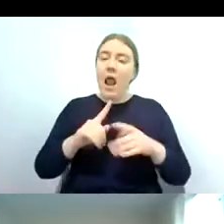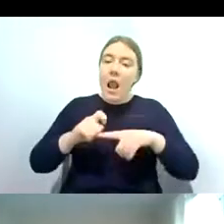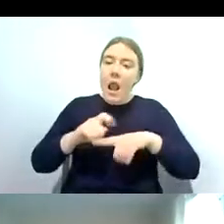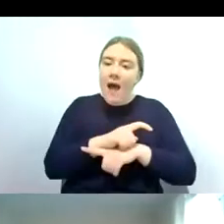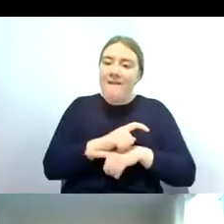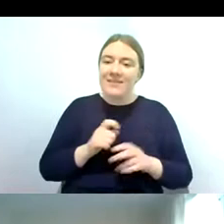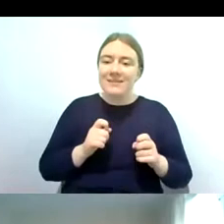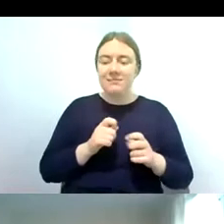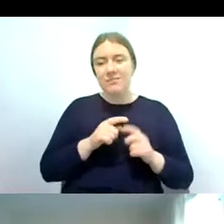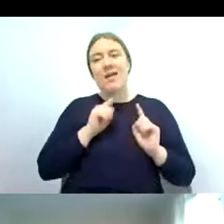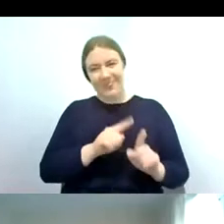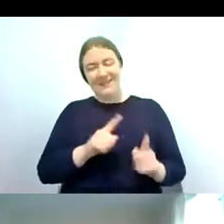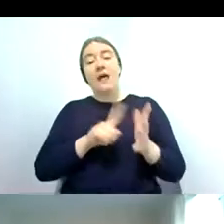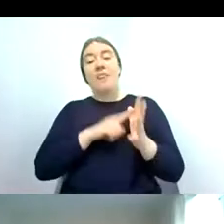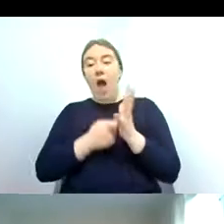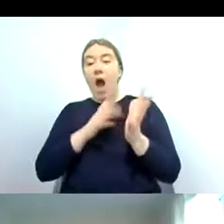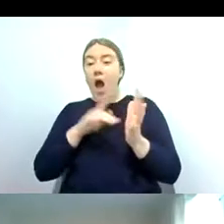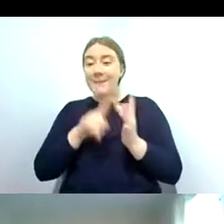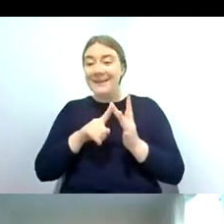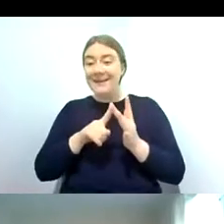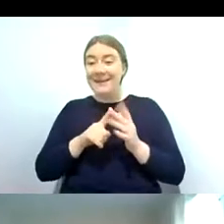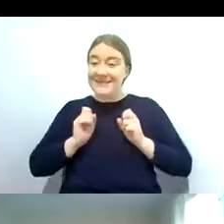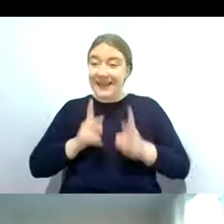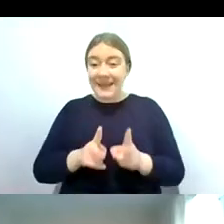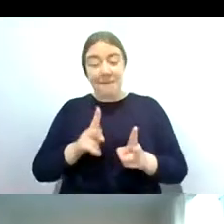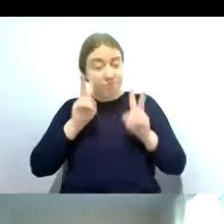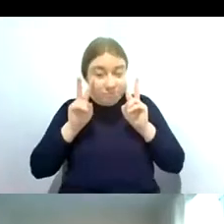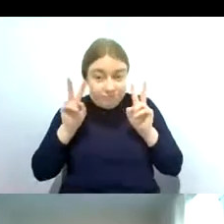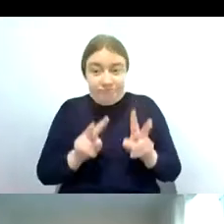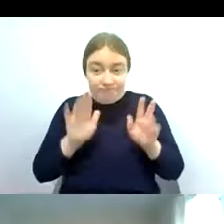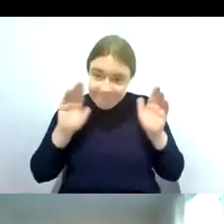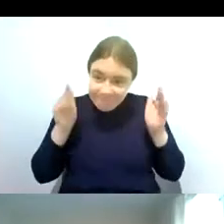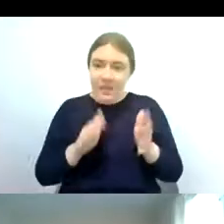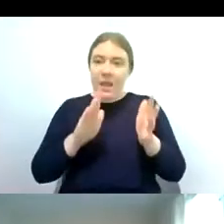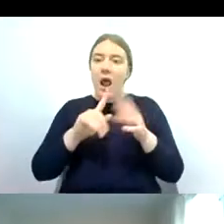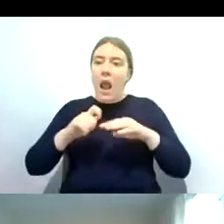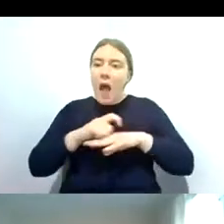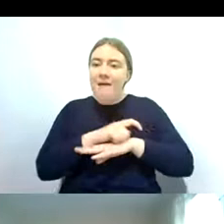is what the ARMI scheme is all about it's about looking at the larvae and so the main method for